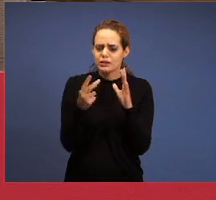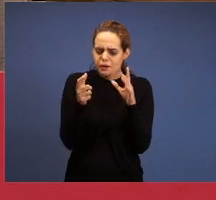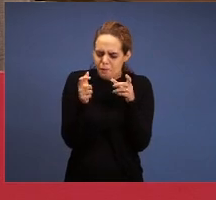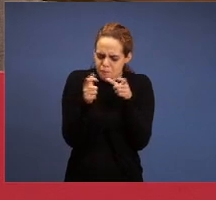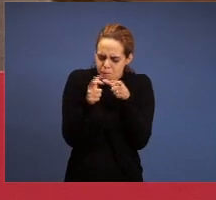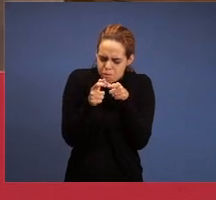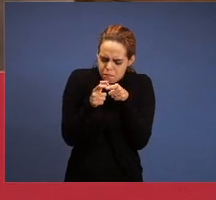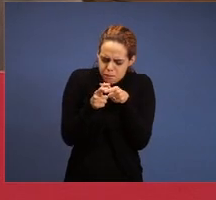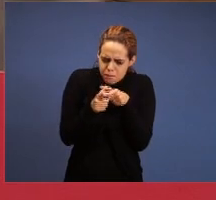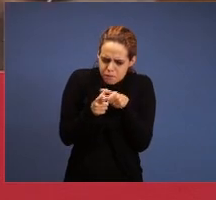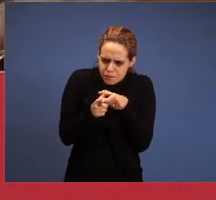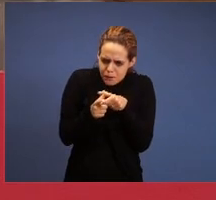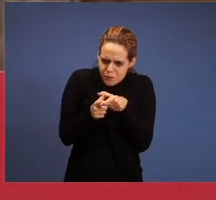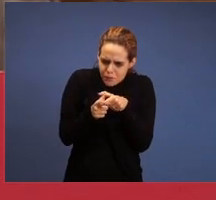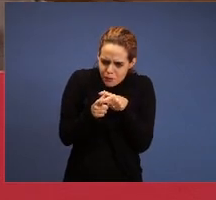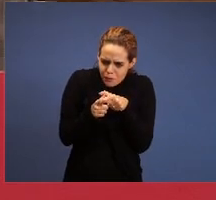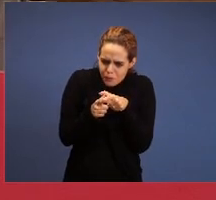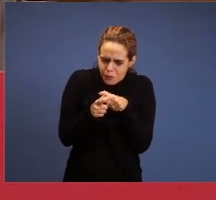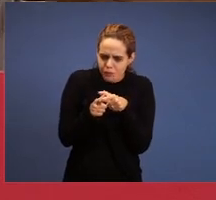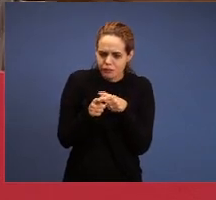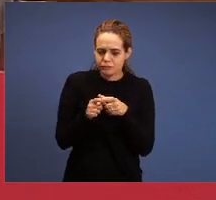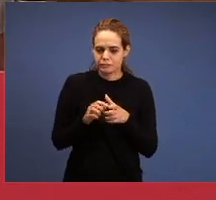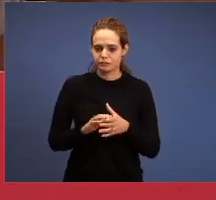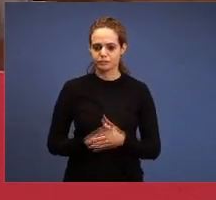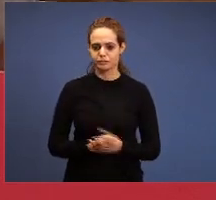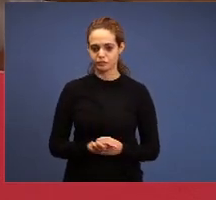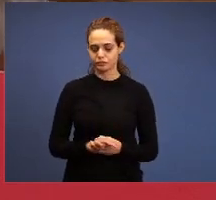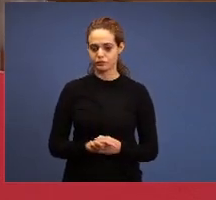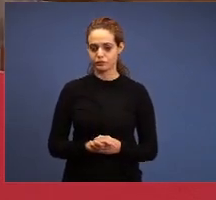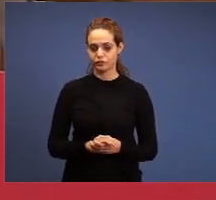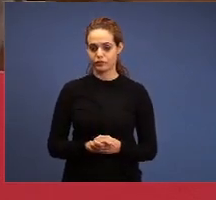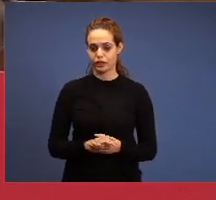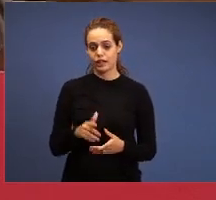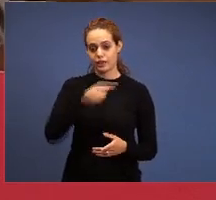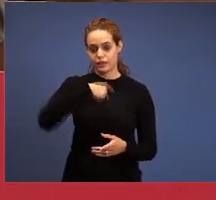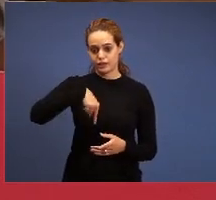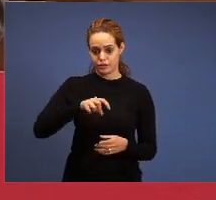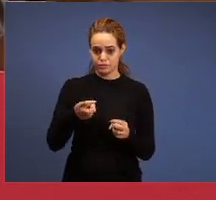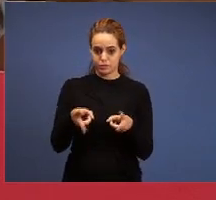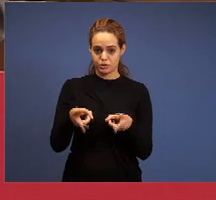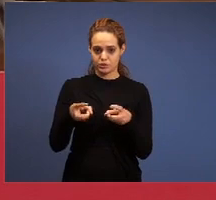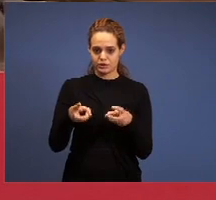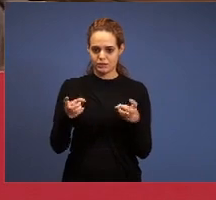now, a few moments ago: the remains that